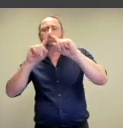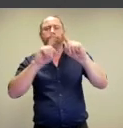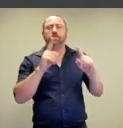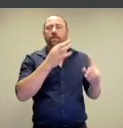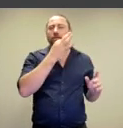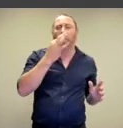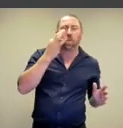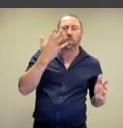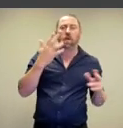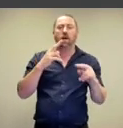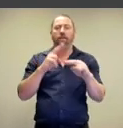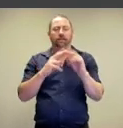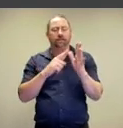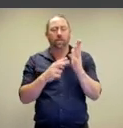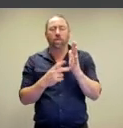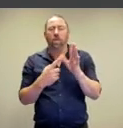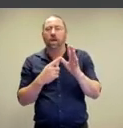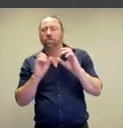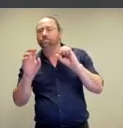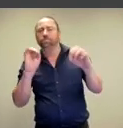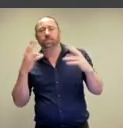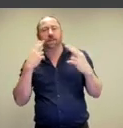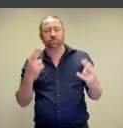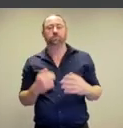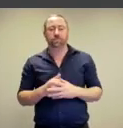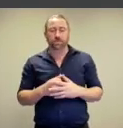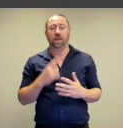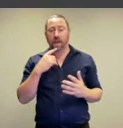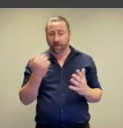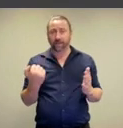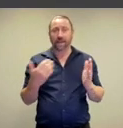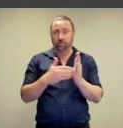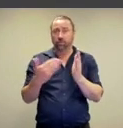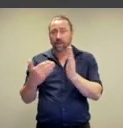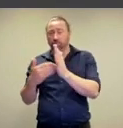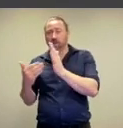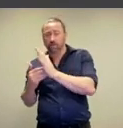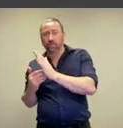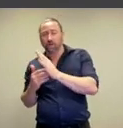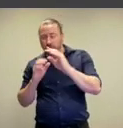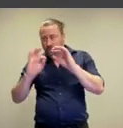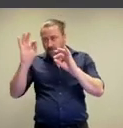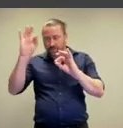a beautiful array of flora and